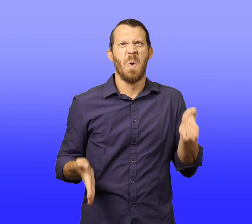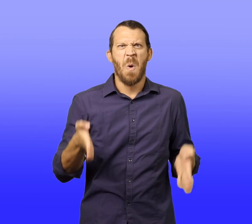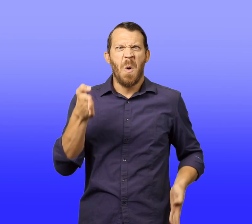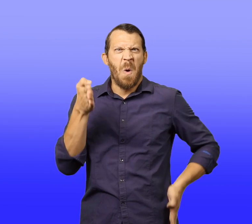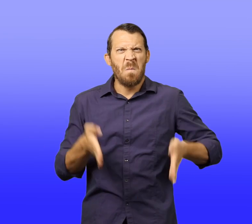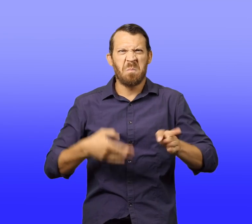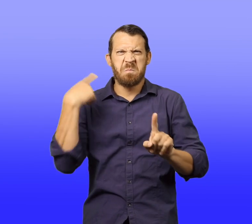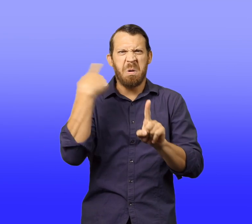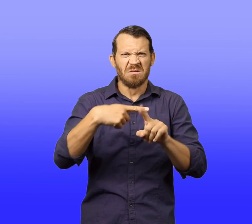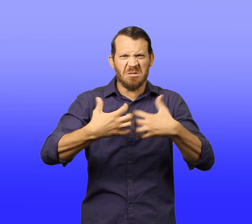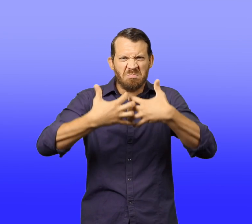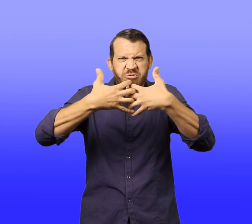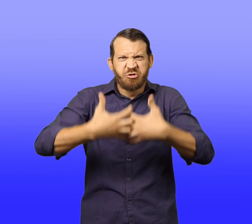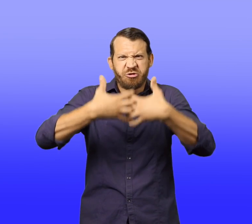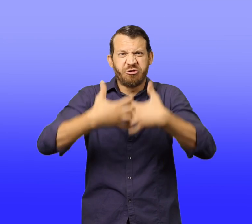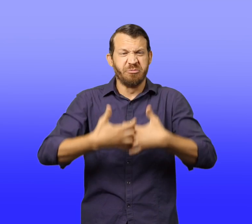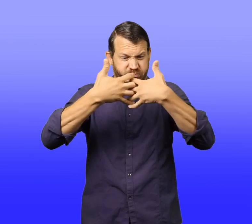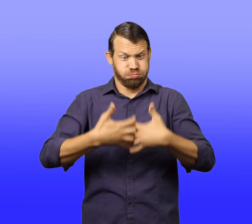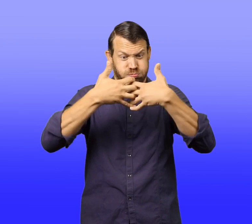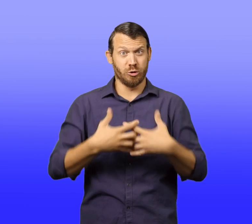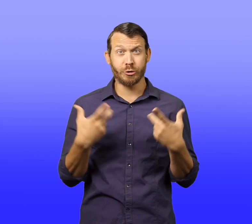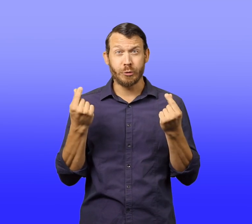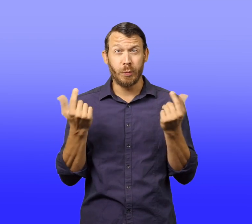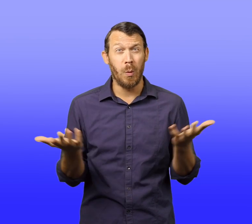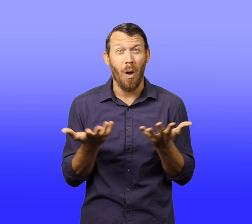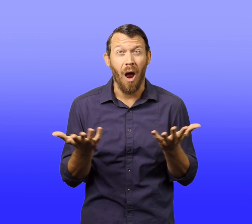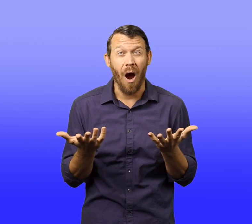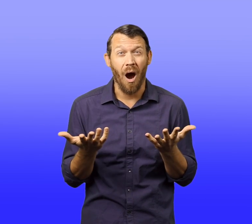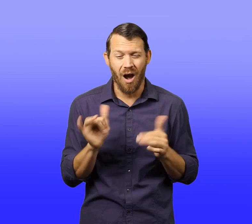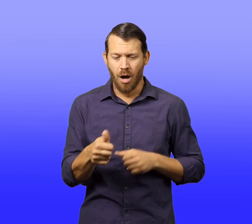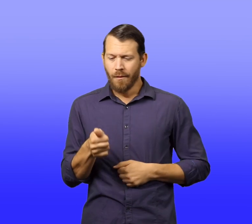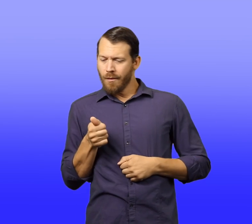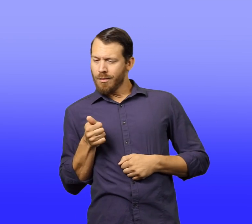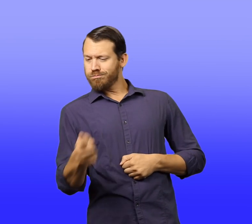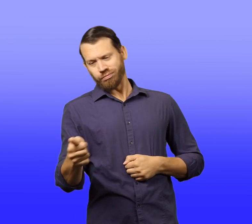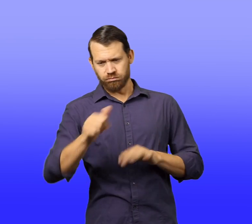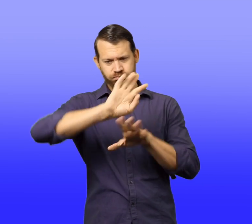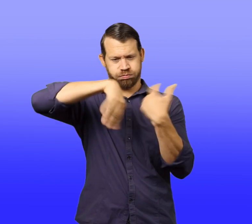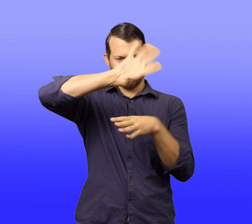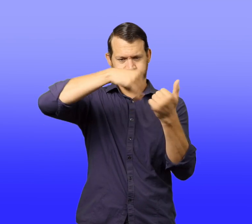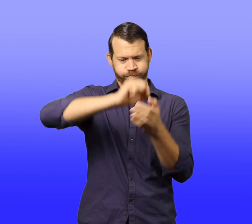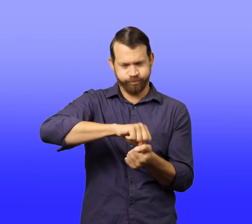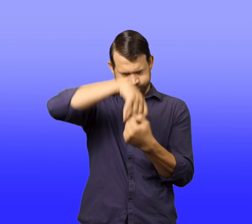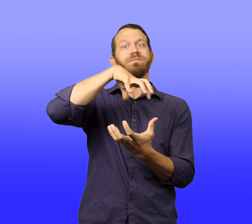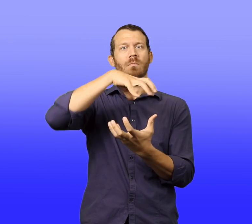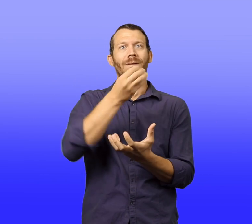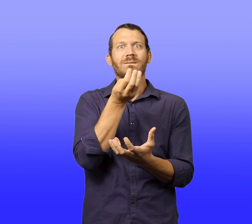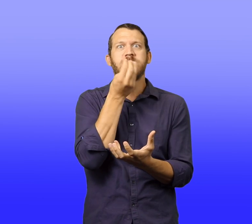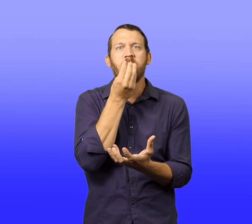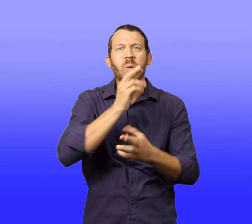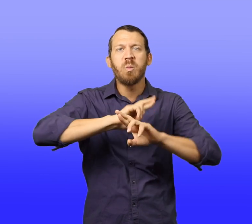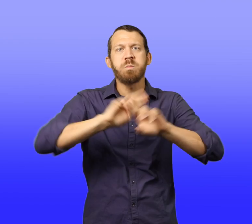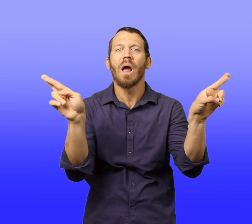He had a robot and a small machine that could make any kind of food with the push of a button.